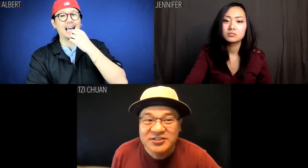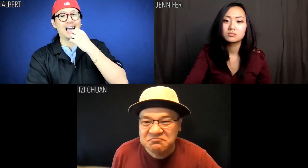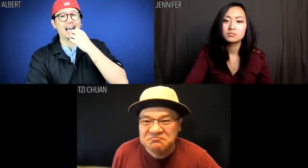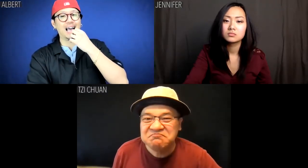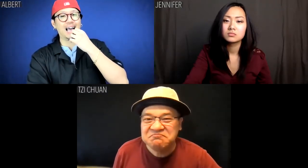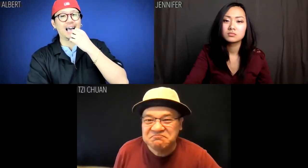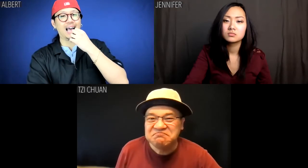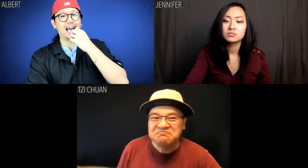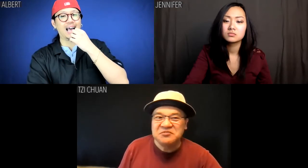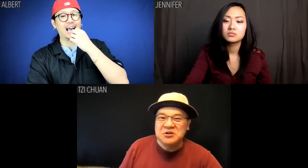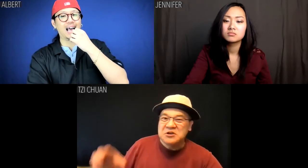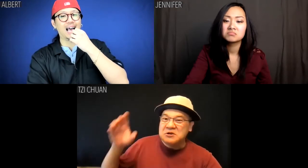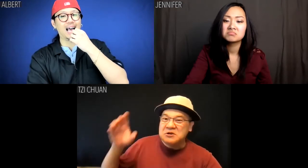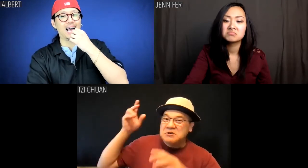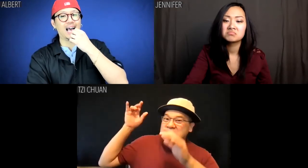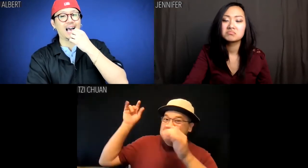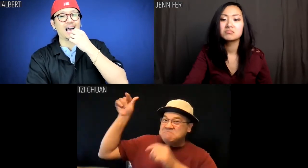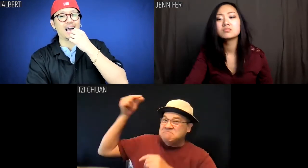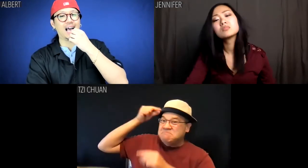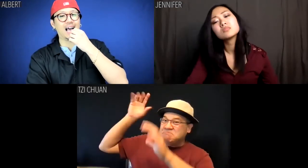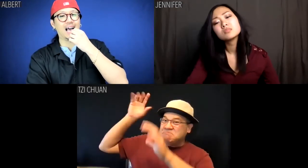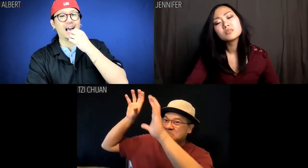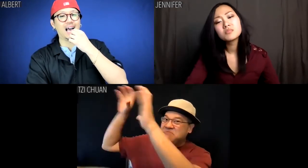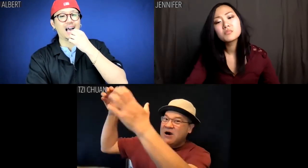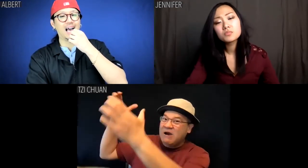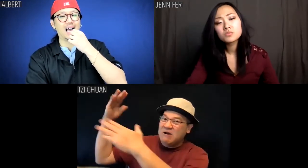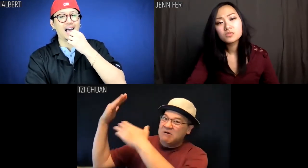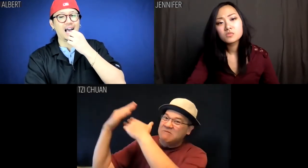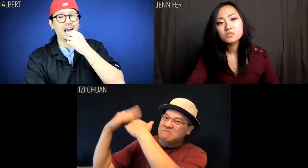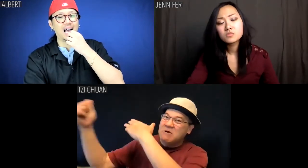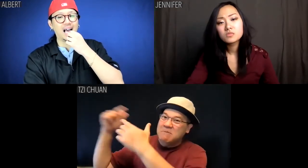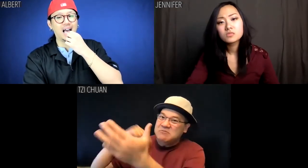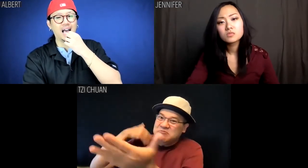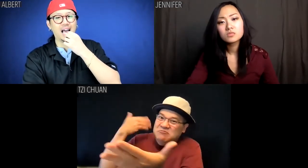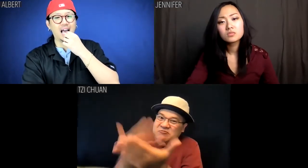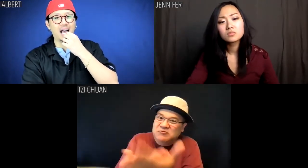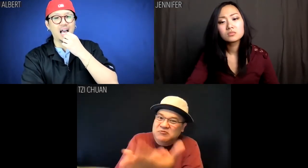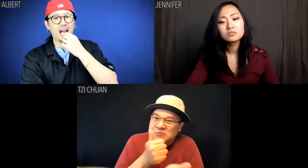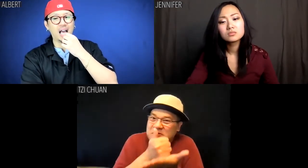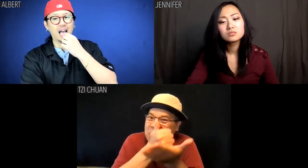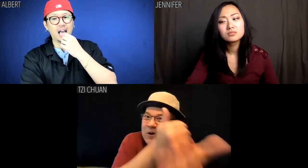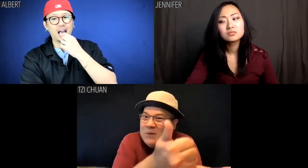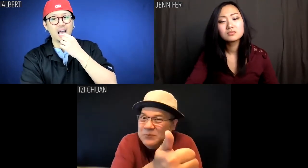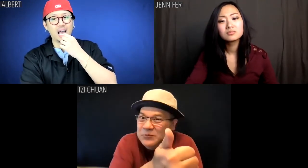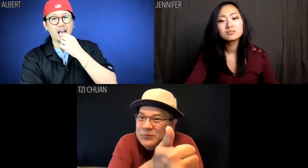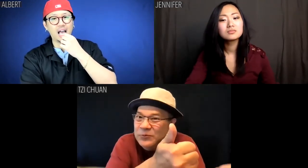Tzi Chuan: The party called me back here to acclimate you.